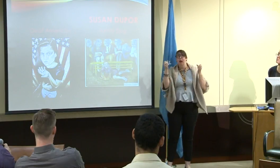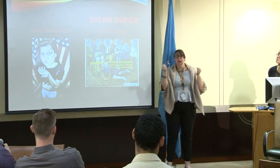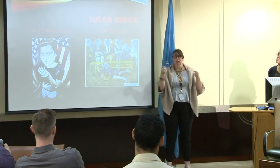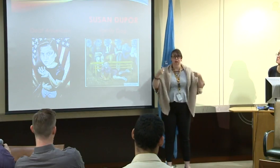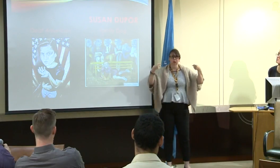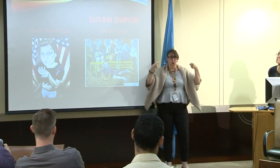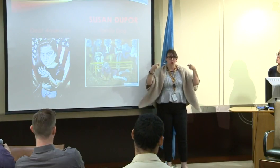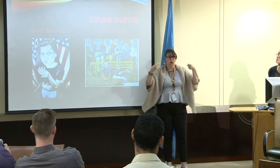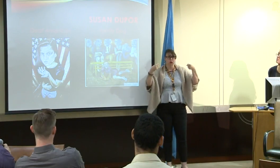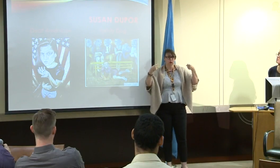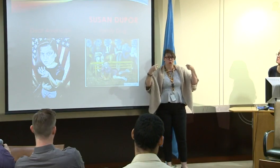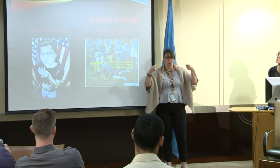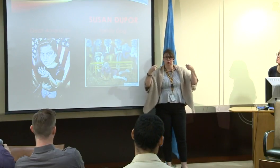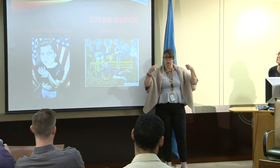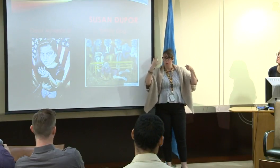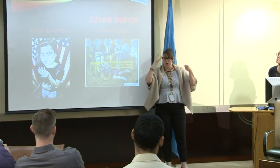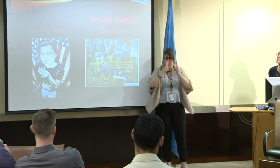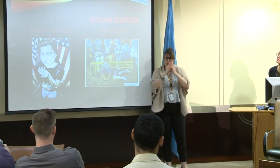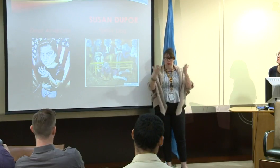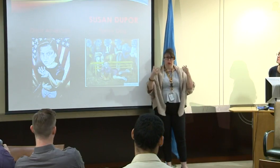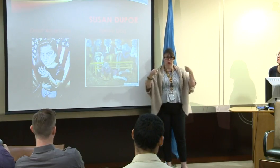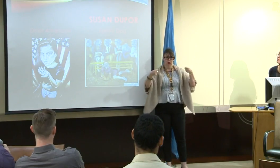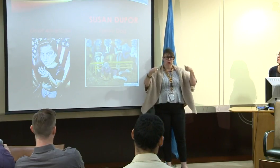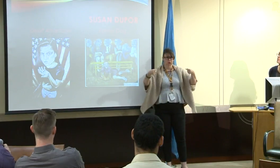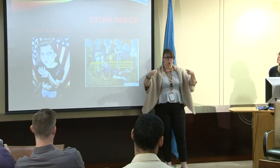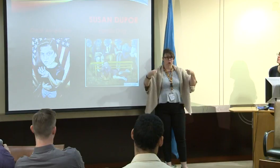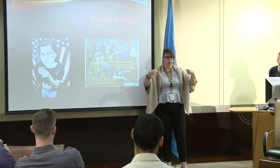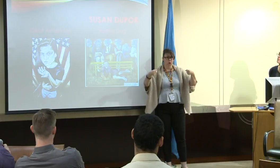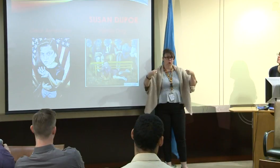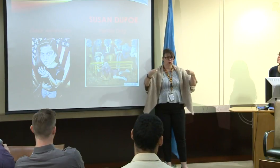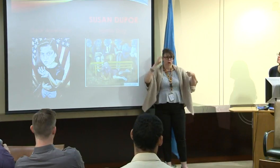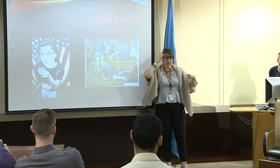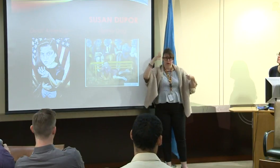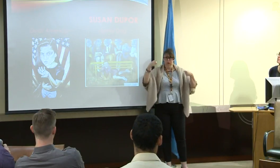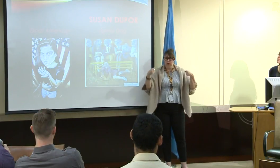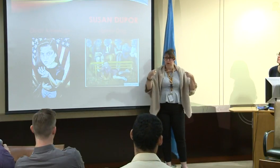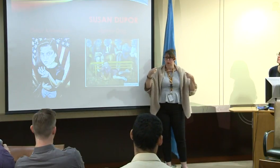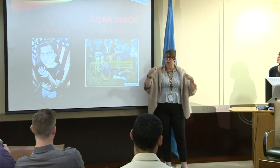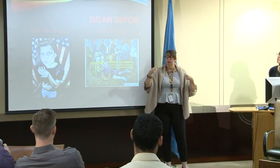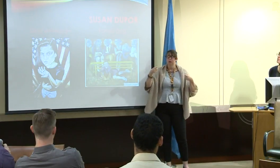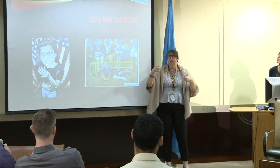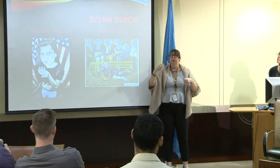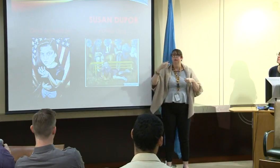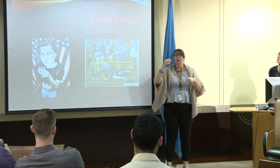My mom's version of it was this because she thought, "Oh, you go to the place where you hold books."